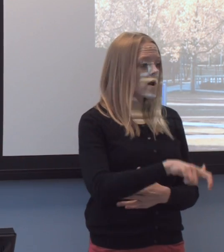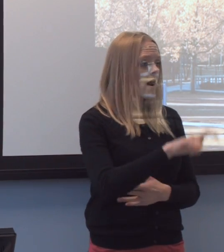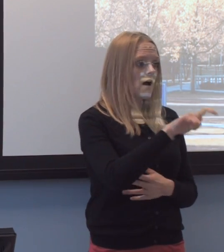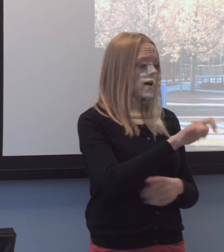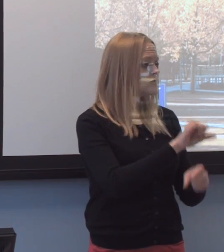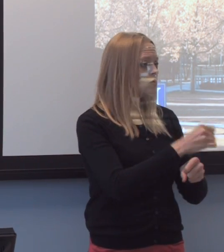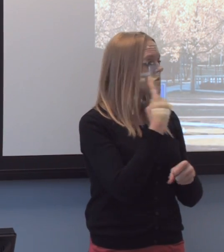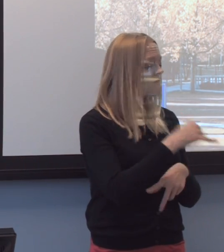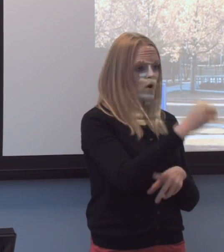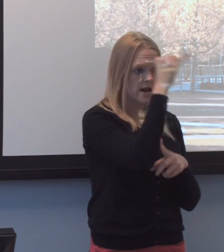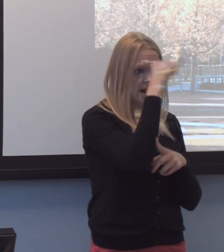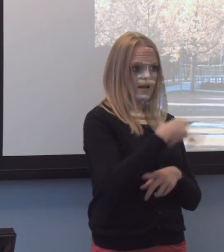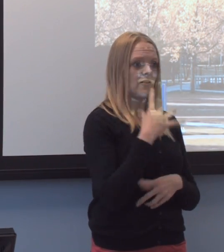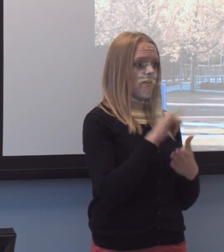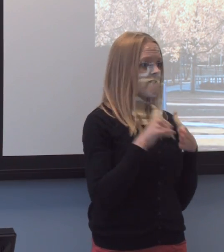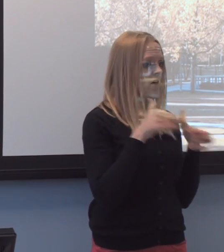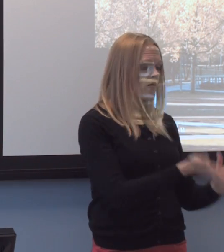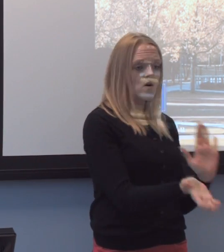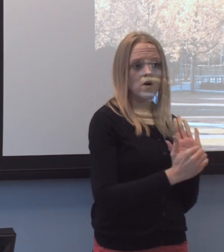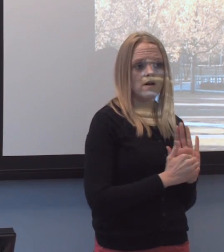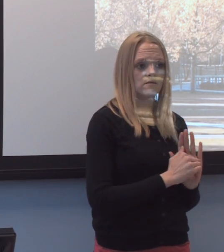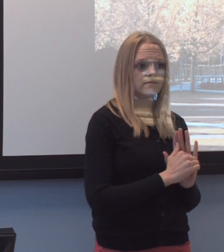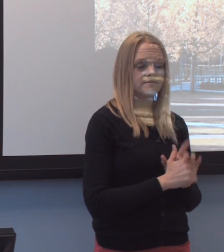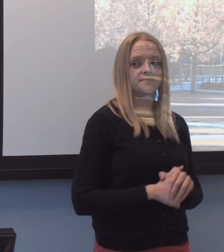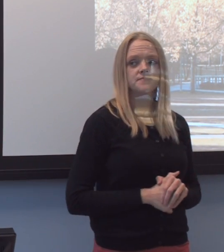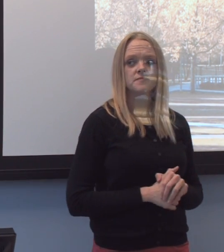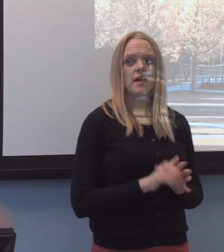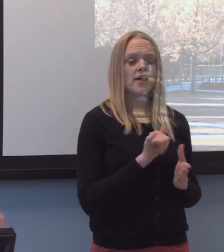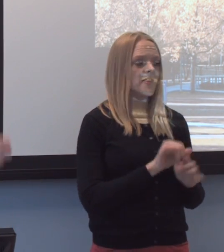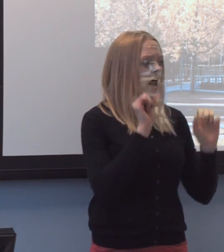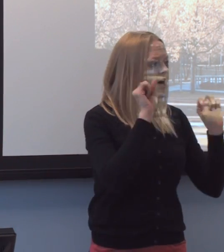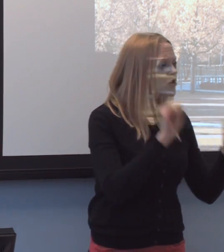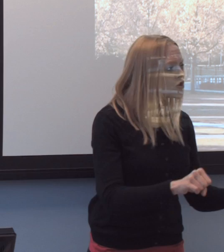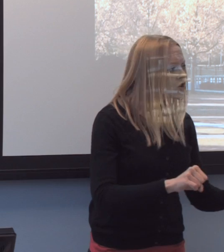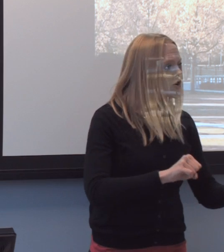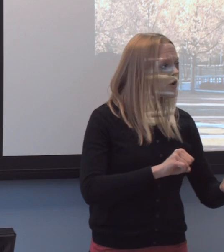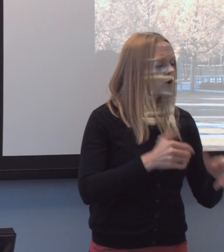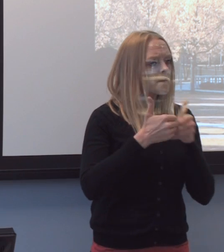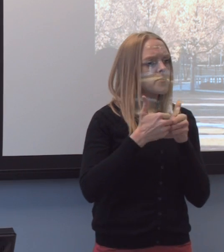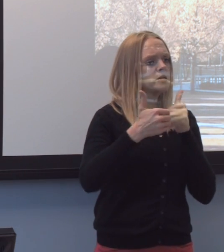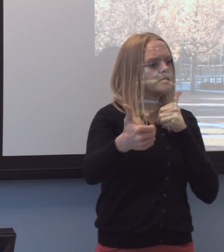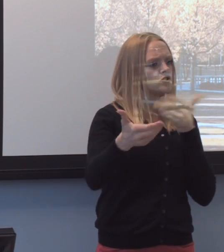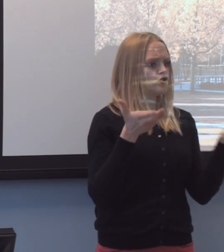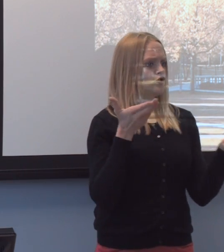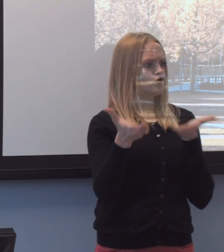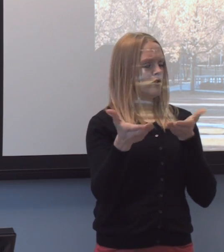that felt that way about-- that-that could partition service and support